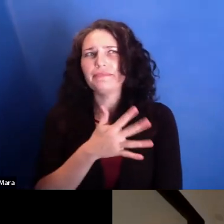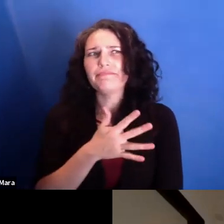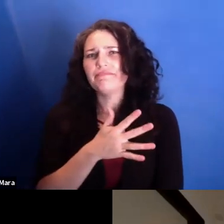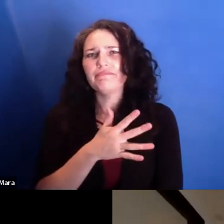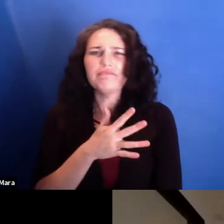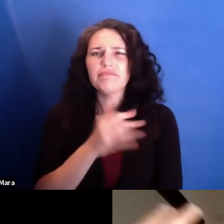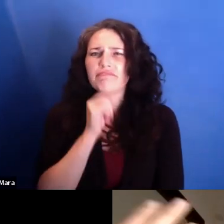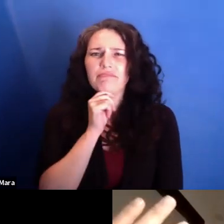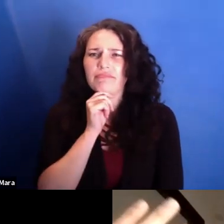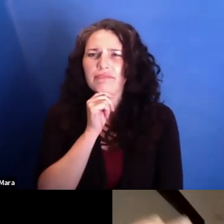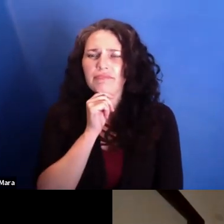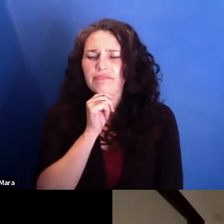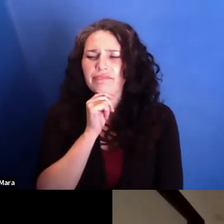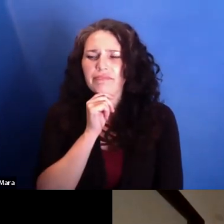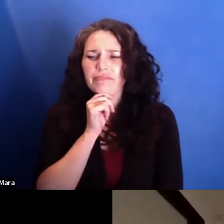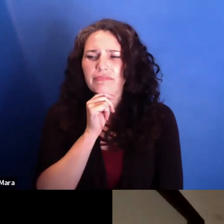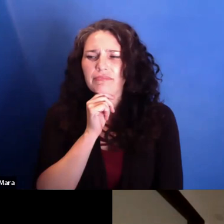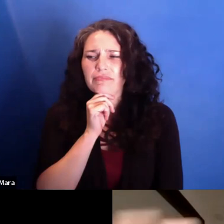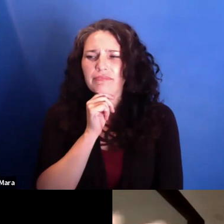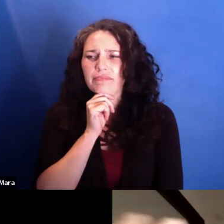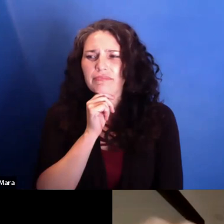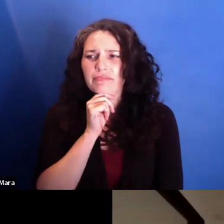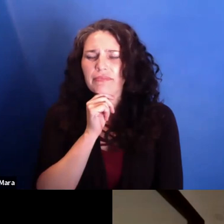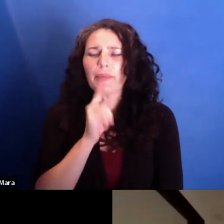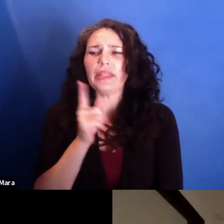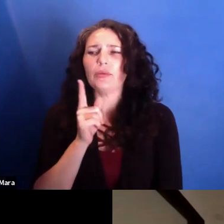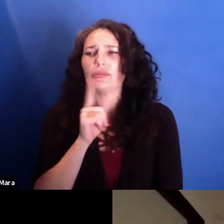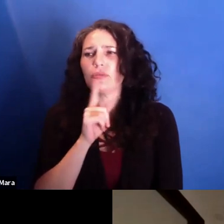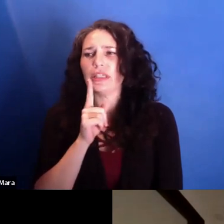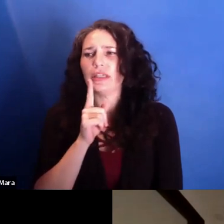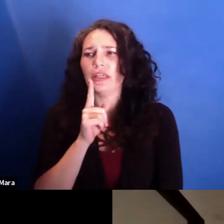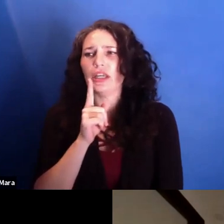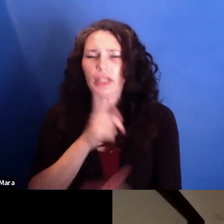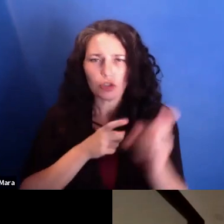in control of his investigations and trying to stay in control, it was.